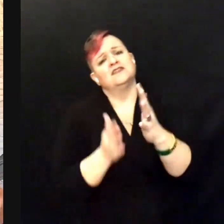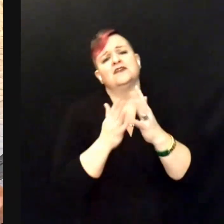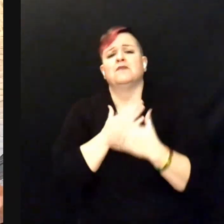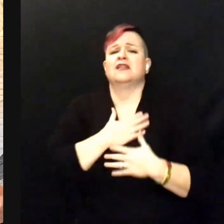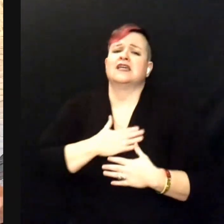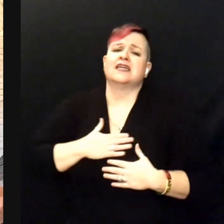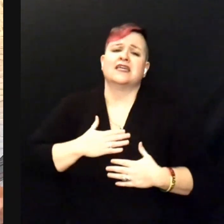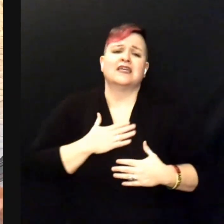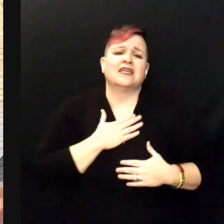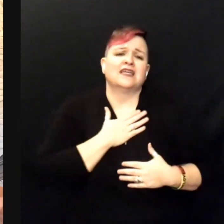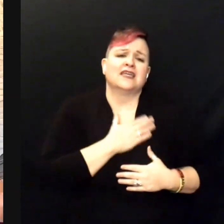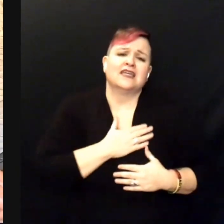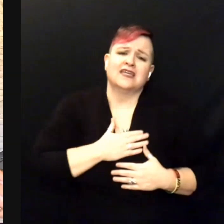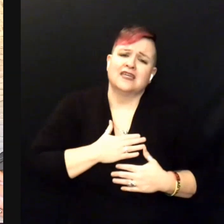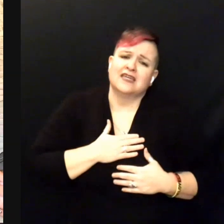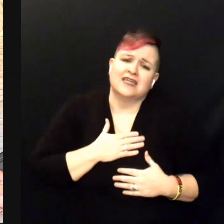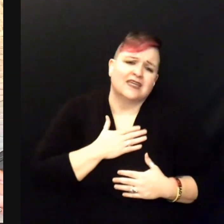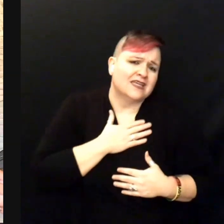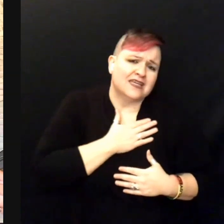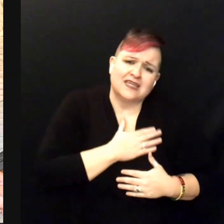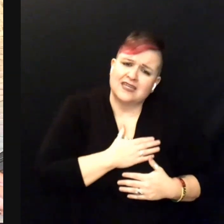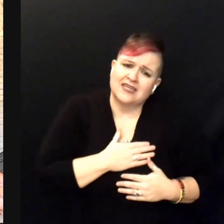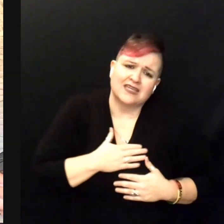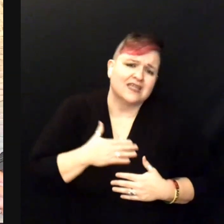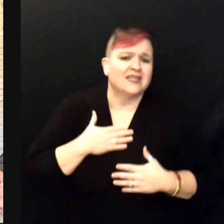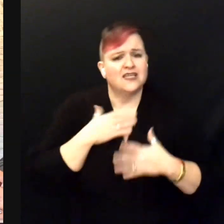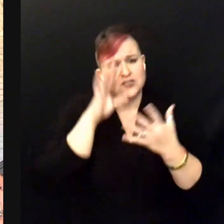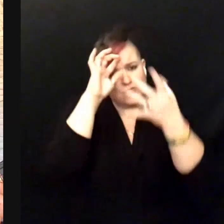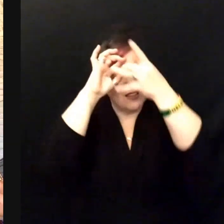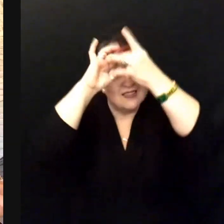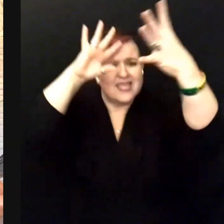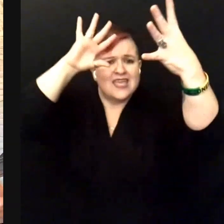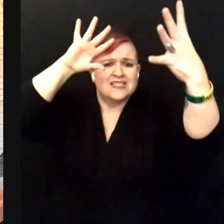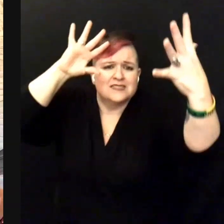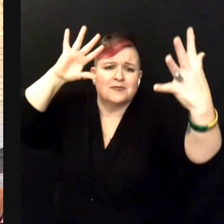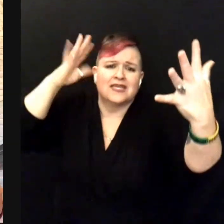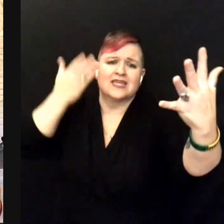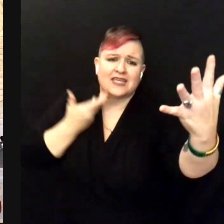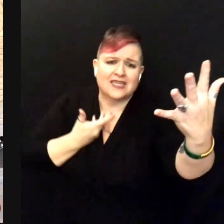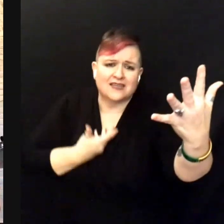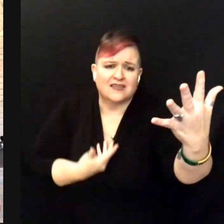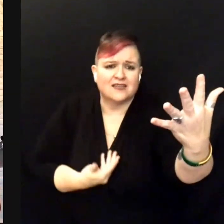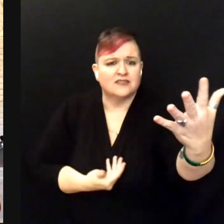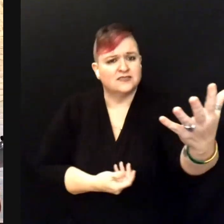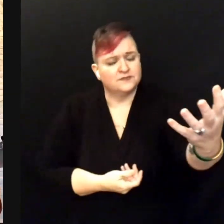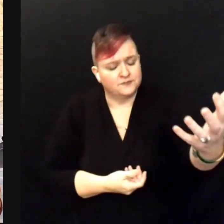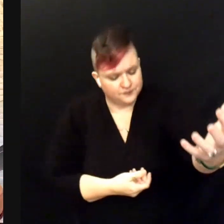Please, release me